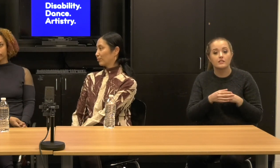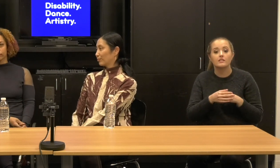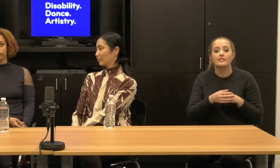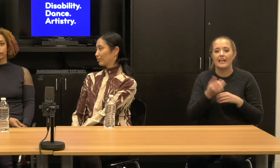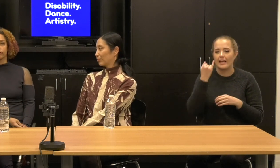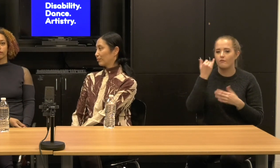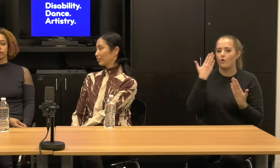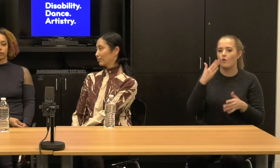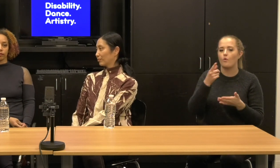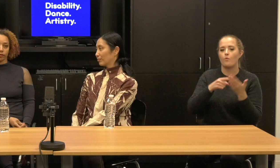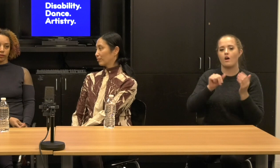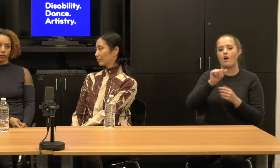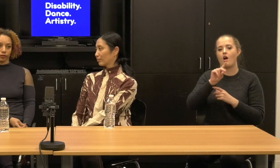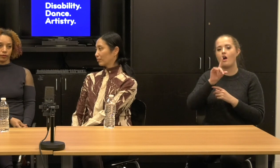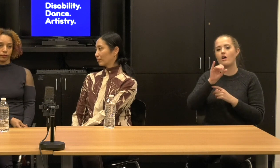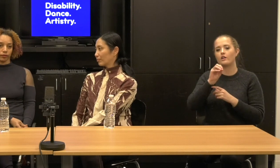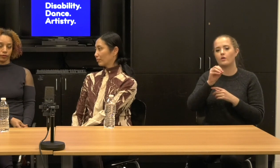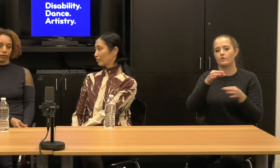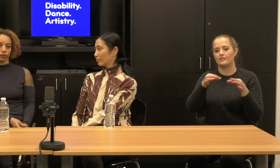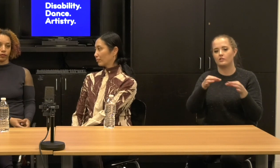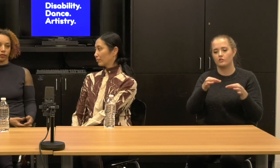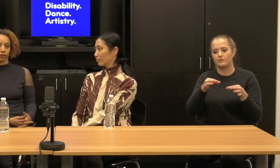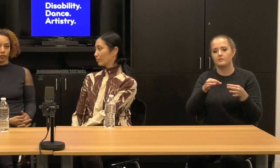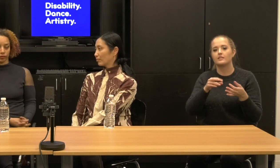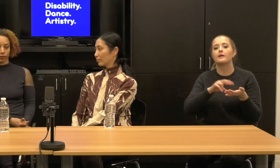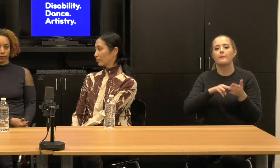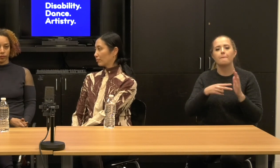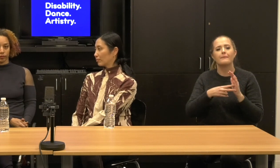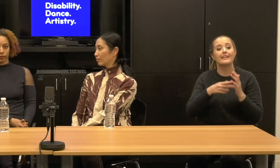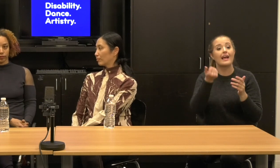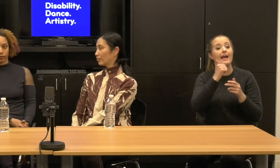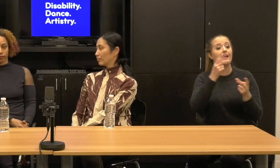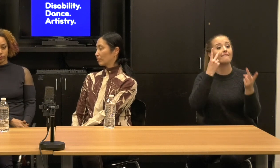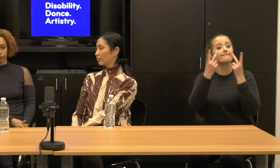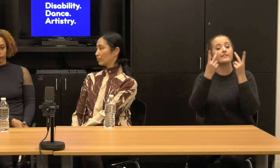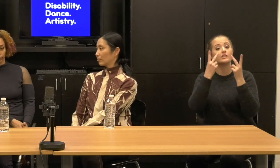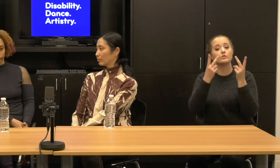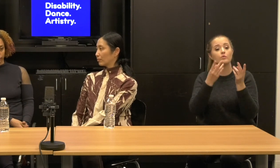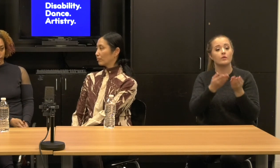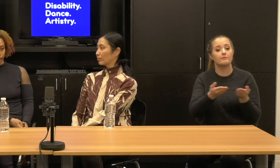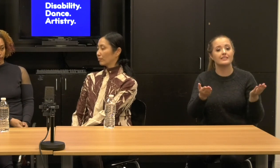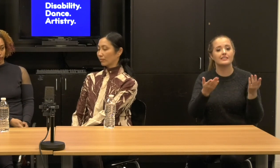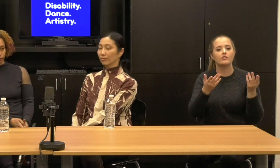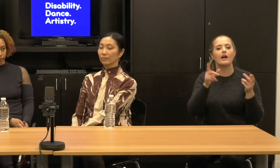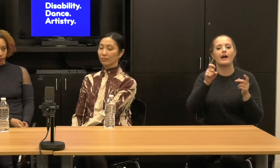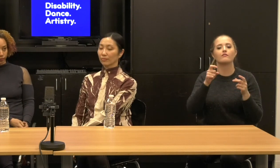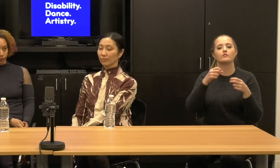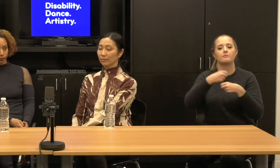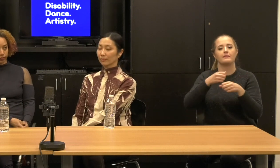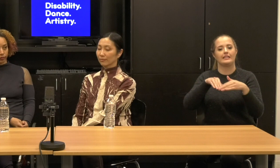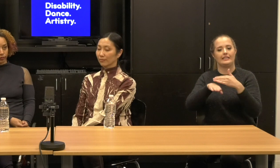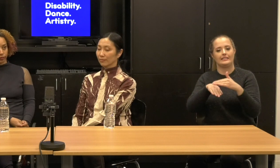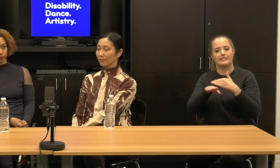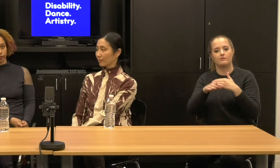audio description is, is a protocol for making visual material accessible for blind, low vision, or non visual, audience members.